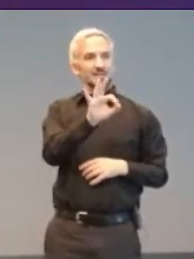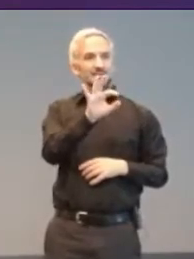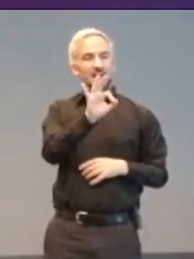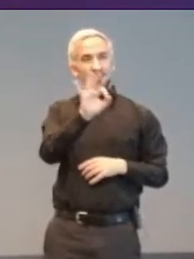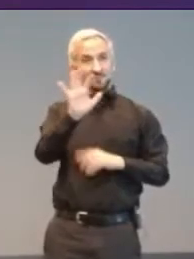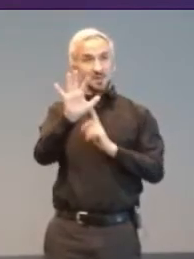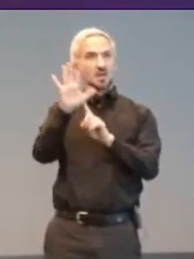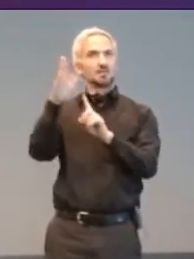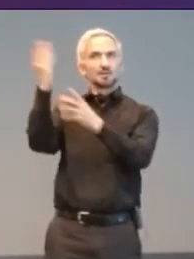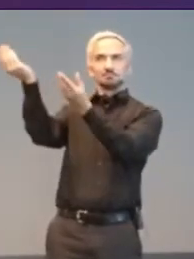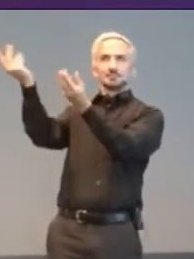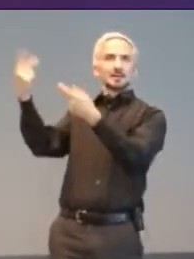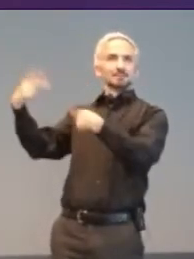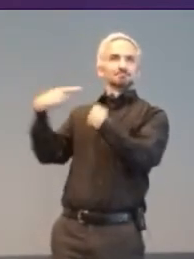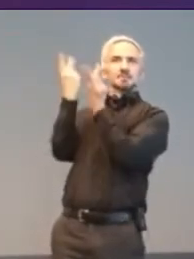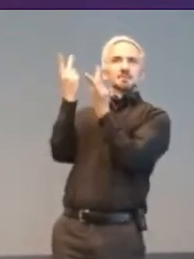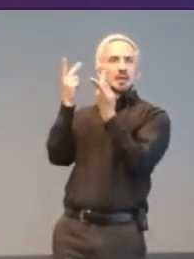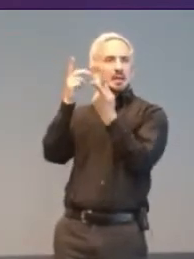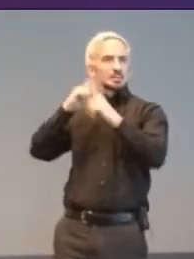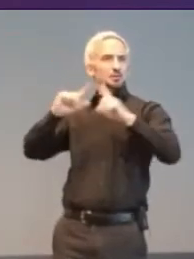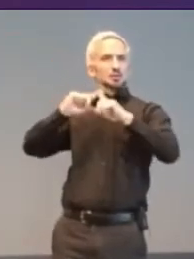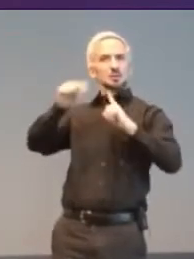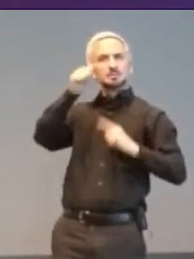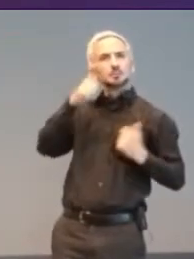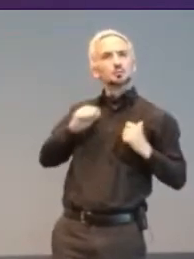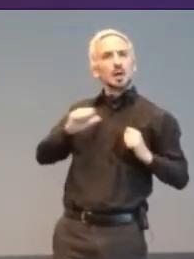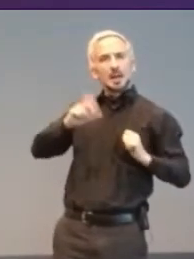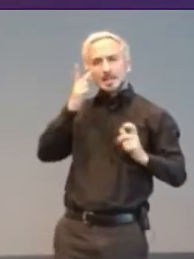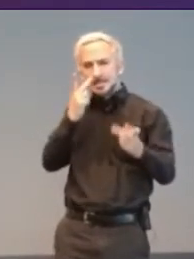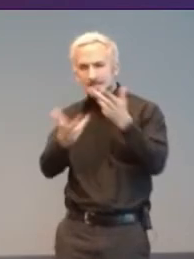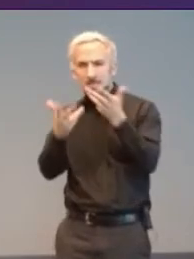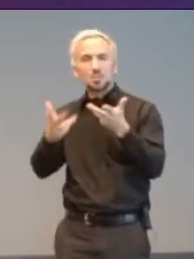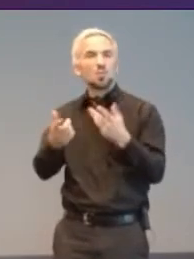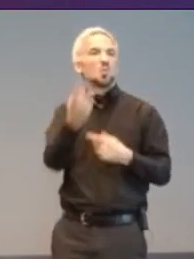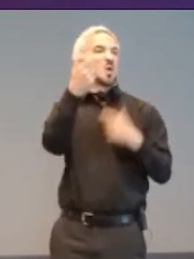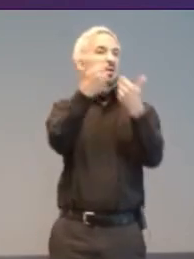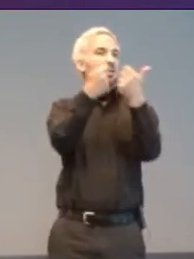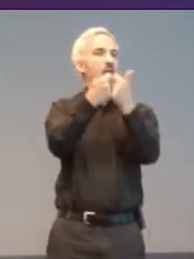One game we played was real vs. virtual darts. Some players used real darts and a